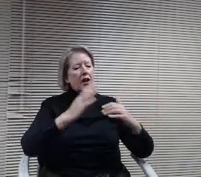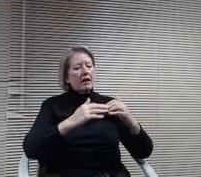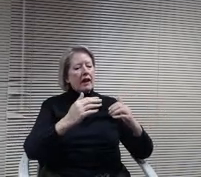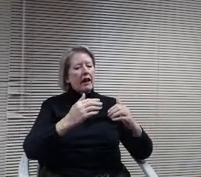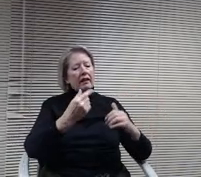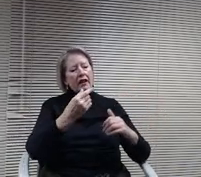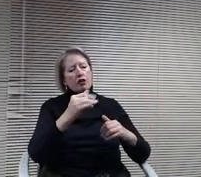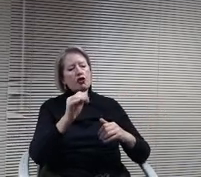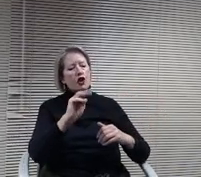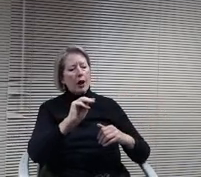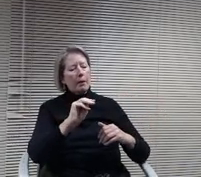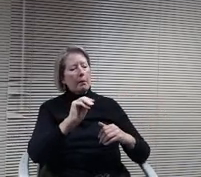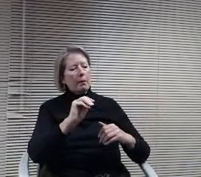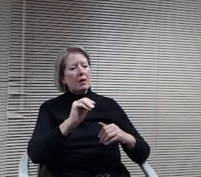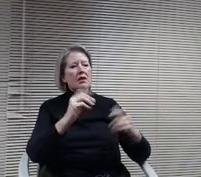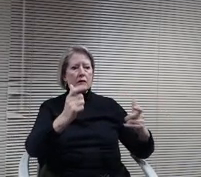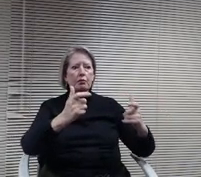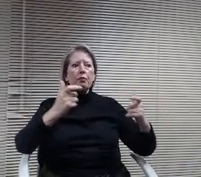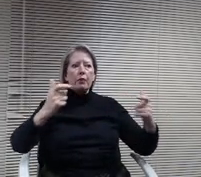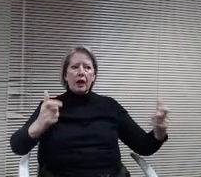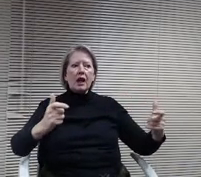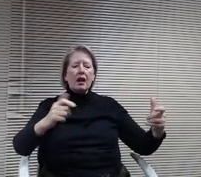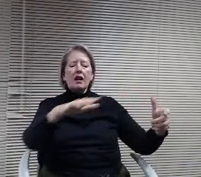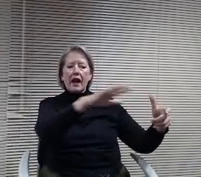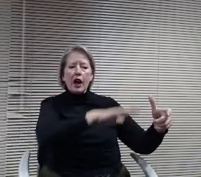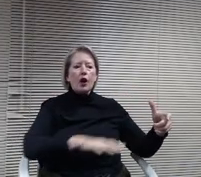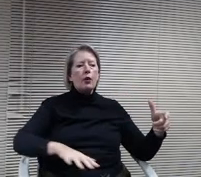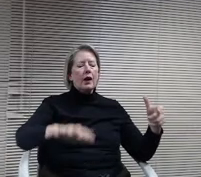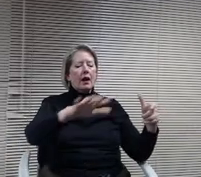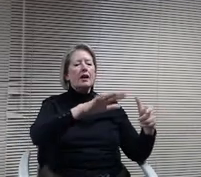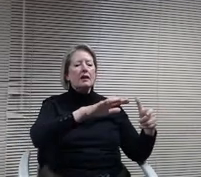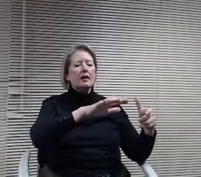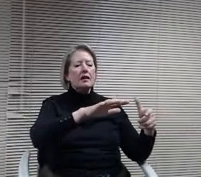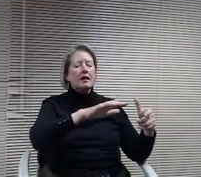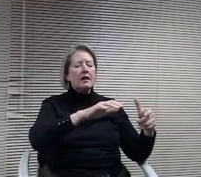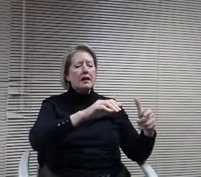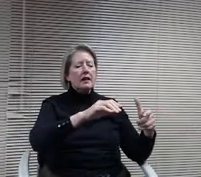space when you. It's been, it's been designed to be a medical clinic, so there's